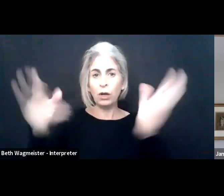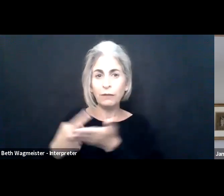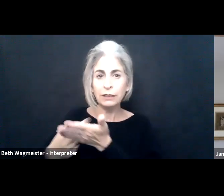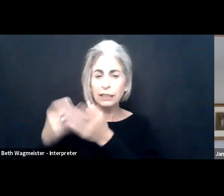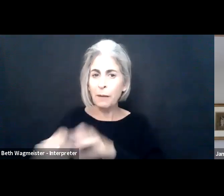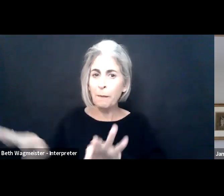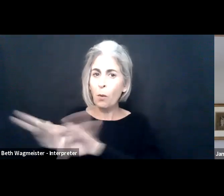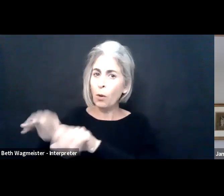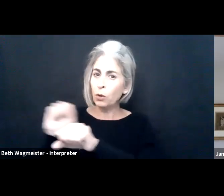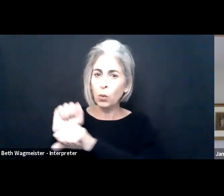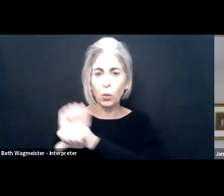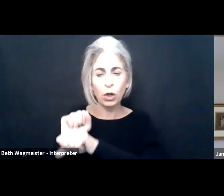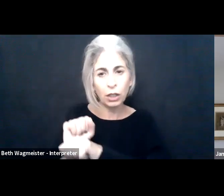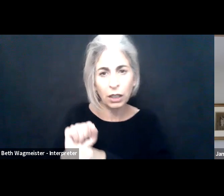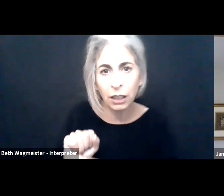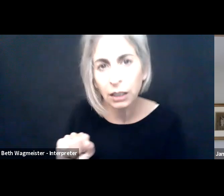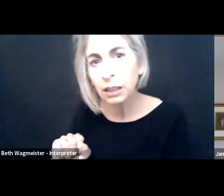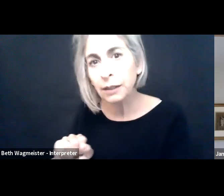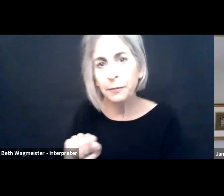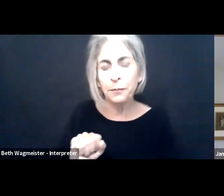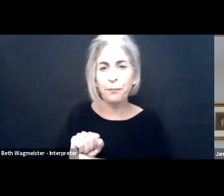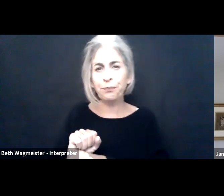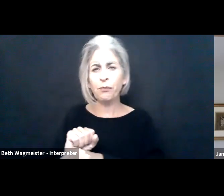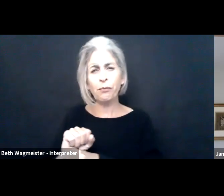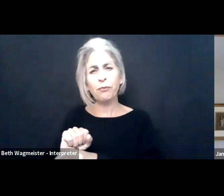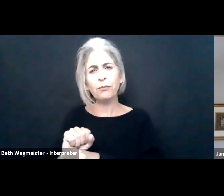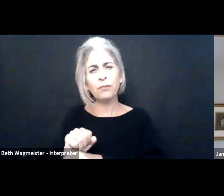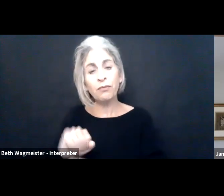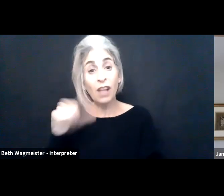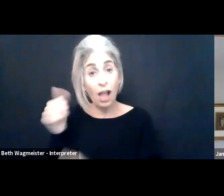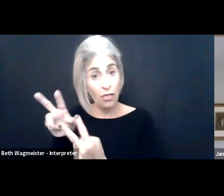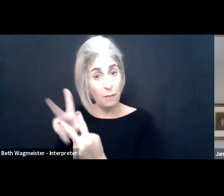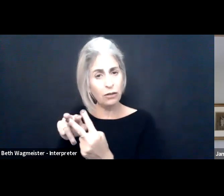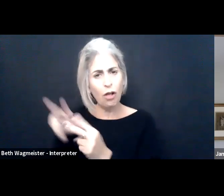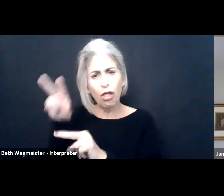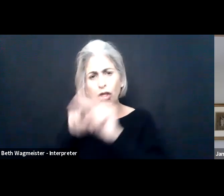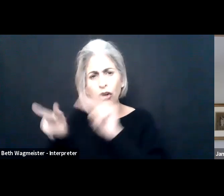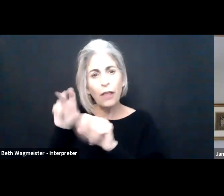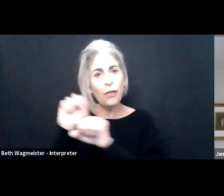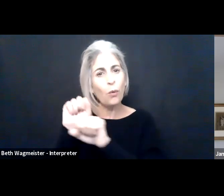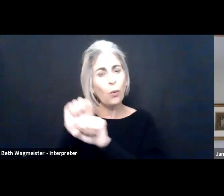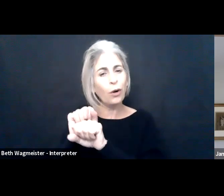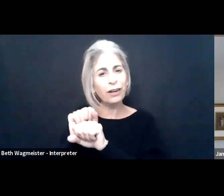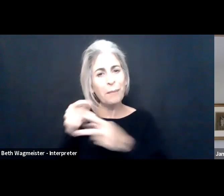should be posting information in the chat as a sort of follow-up to this discussion and important work, G3ict is